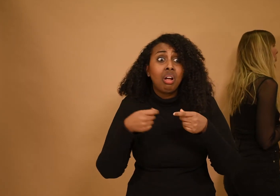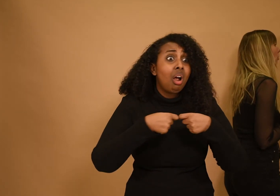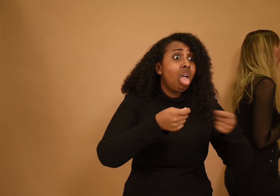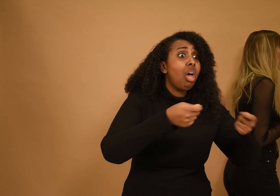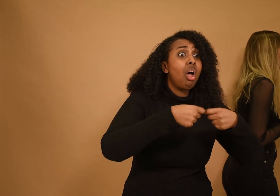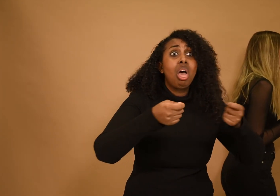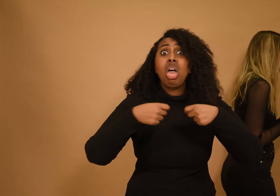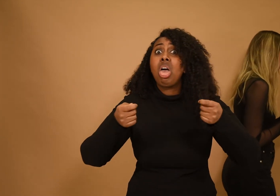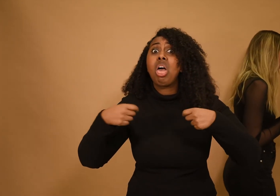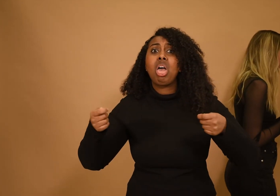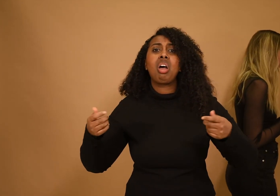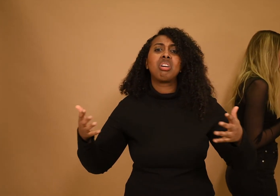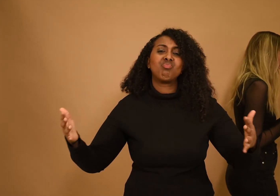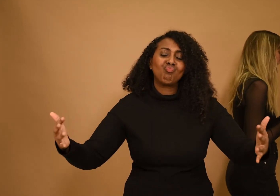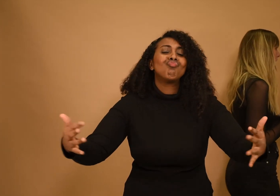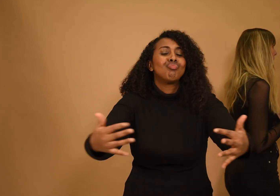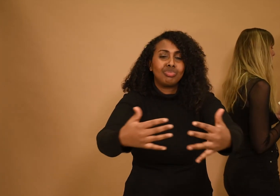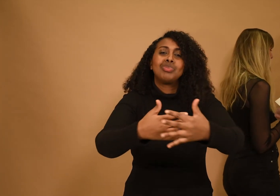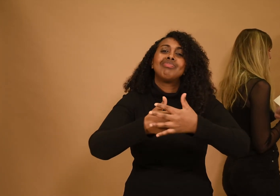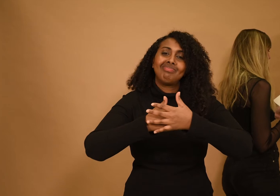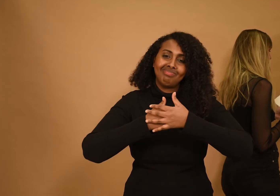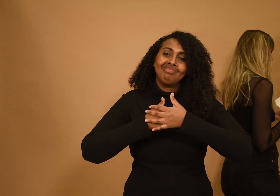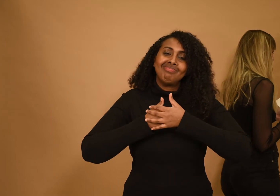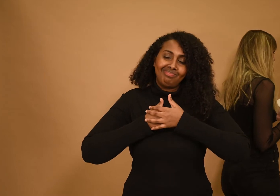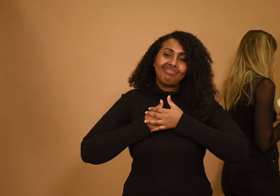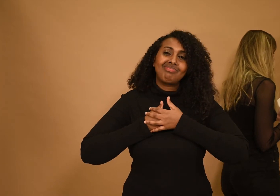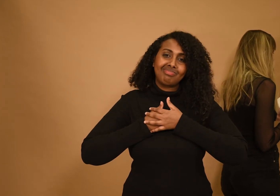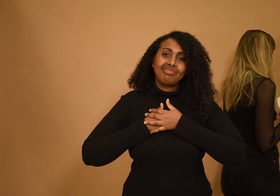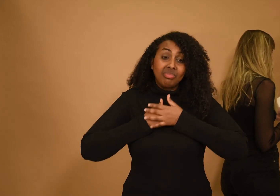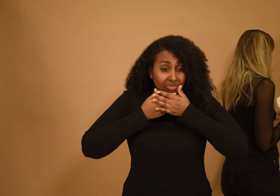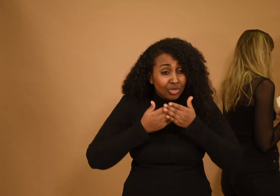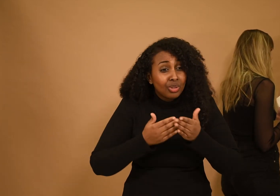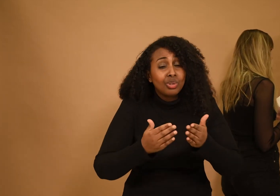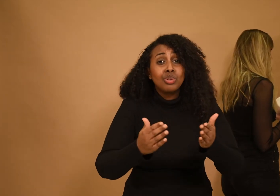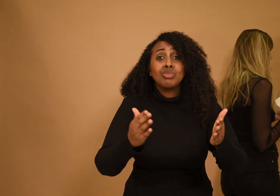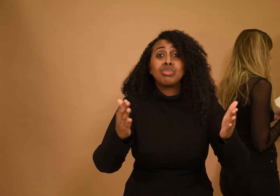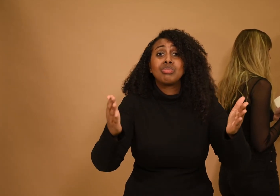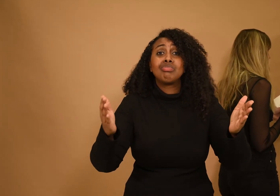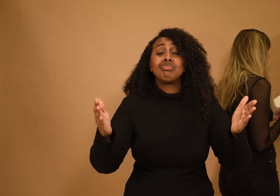are also enclosed